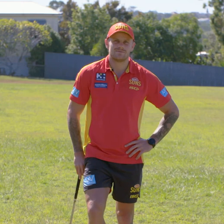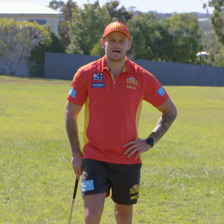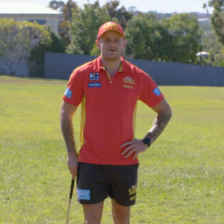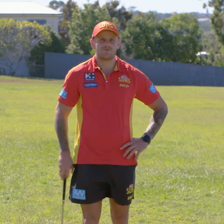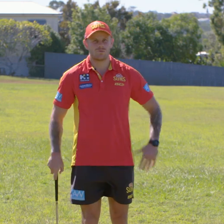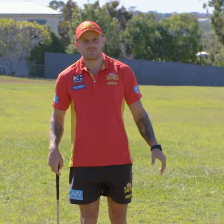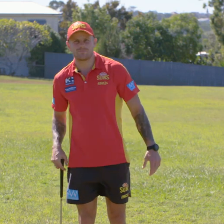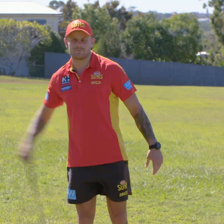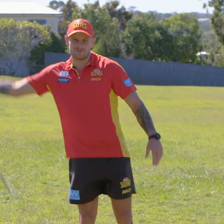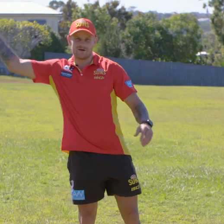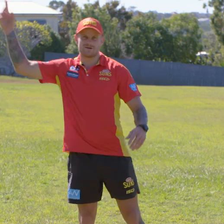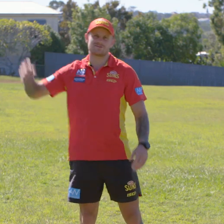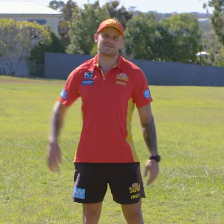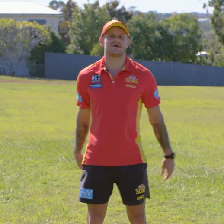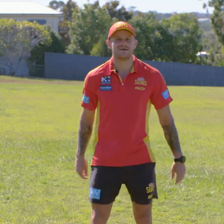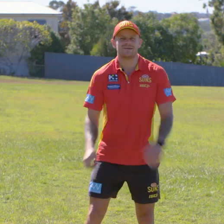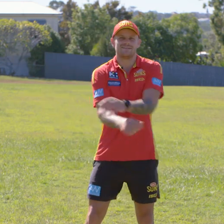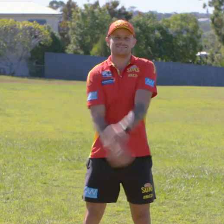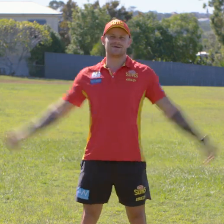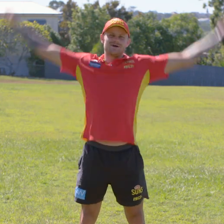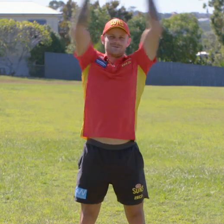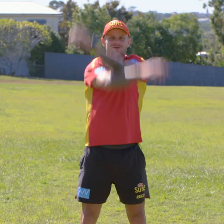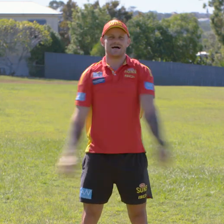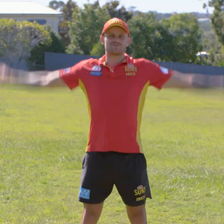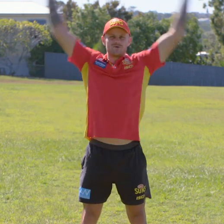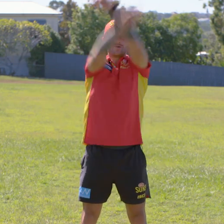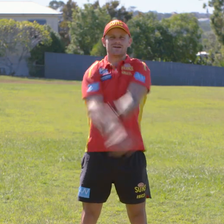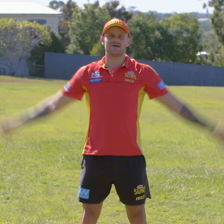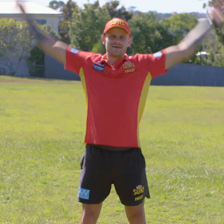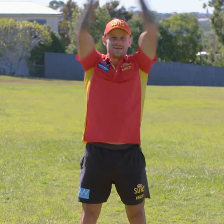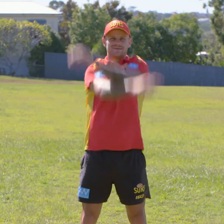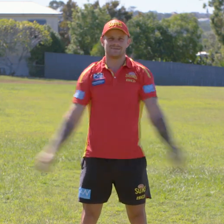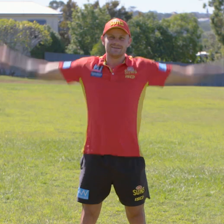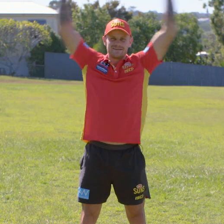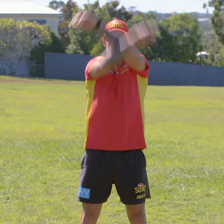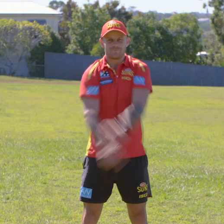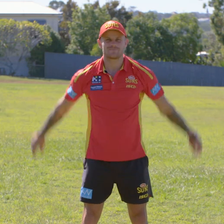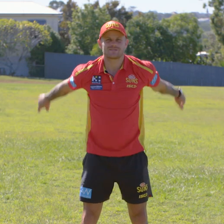so how about we warm up properly first. How about we swing our arms forward,